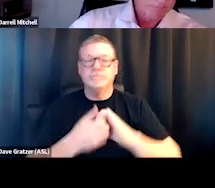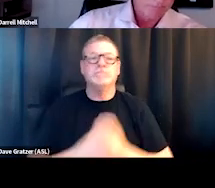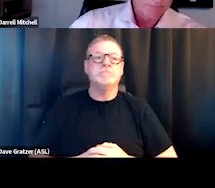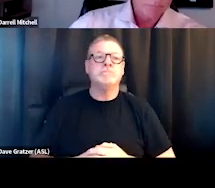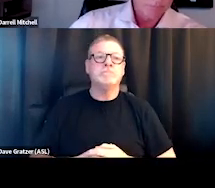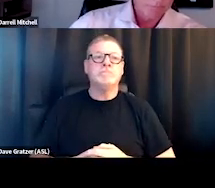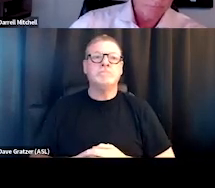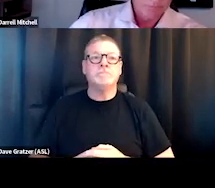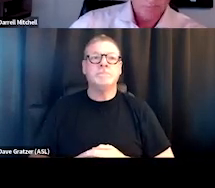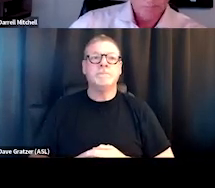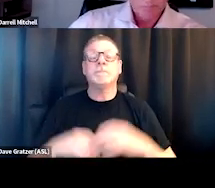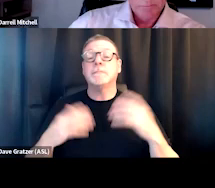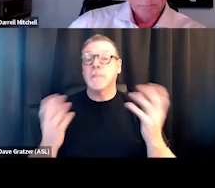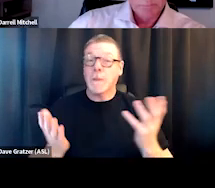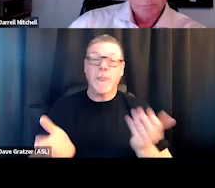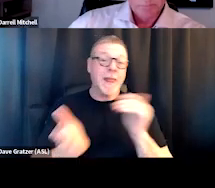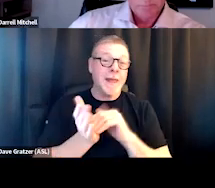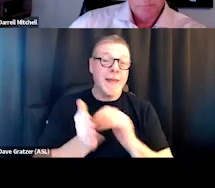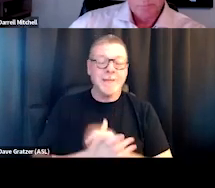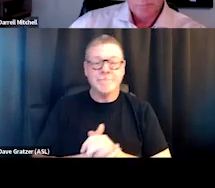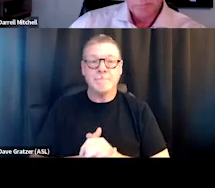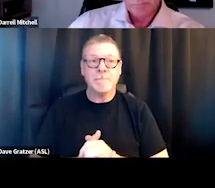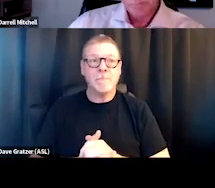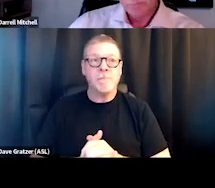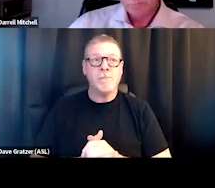And then again, it's sort of these connectors.